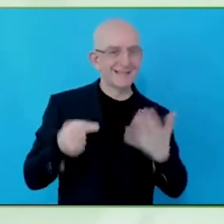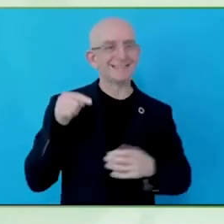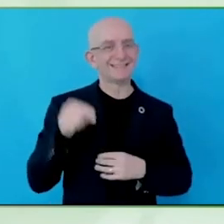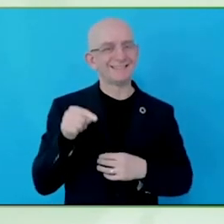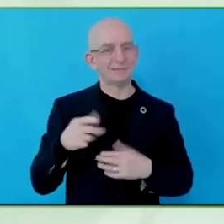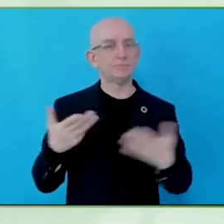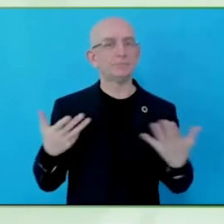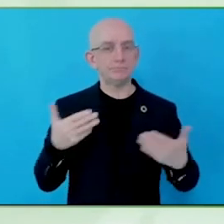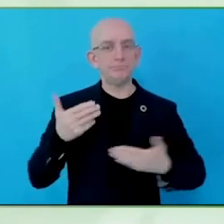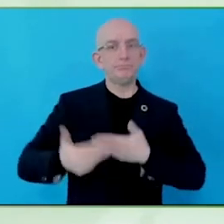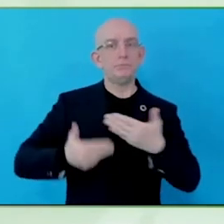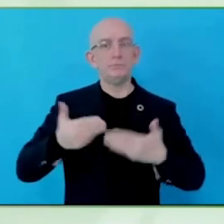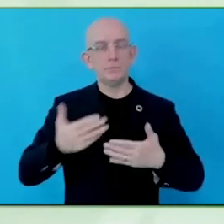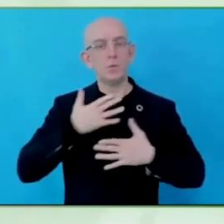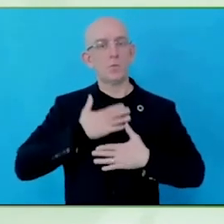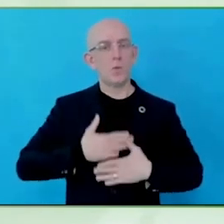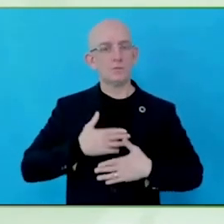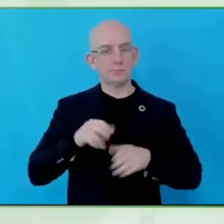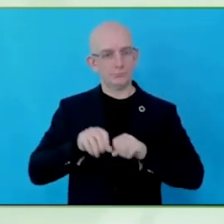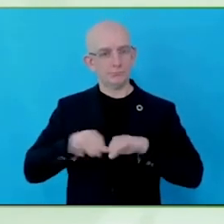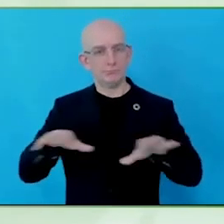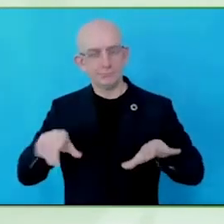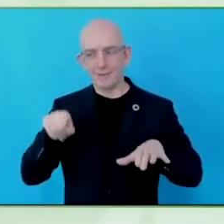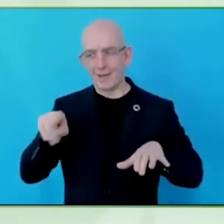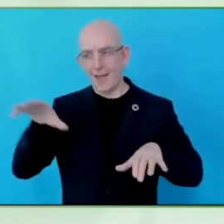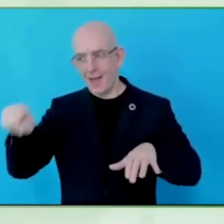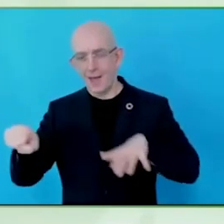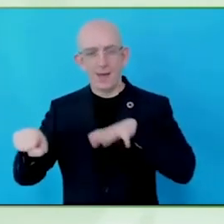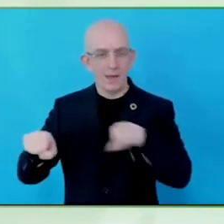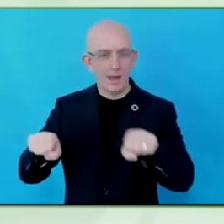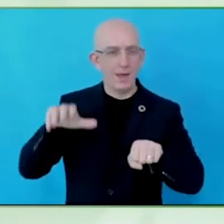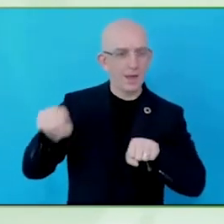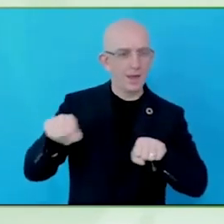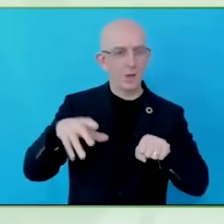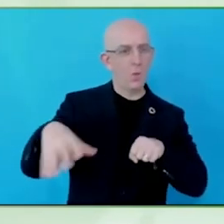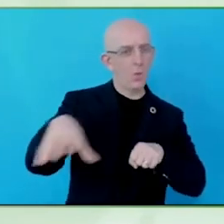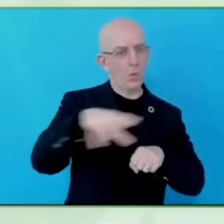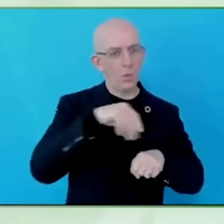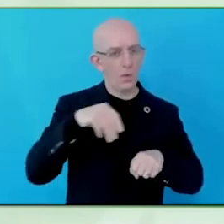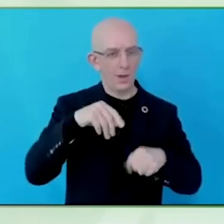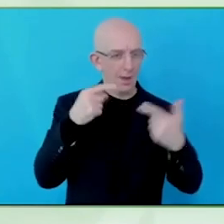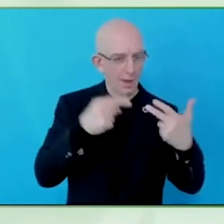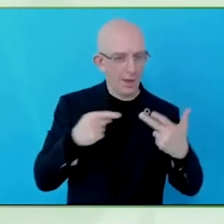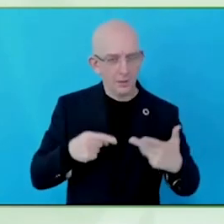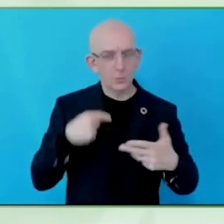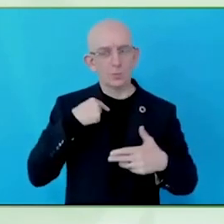are paying for customer experience but you are only getting the experience of some of your customers, not potentially even